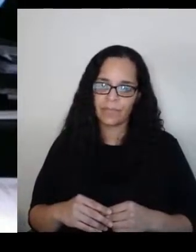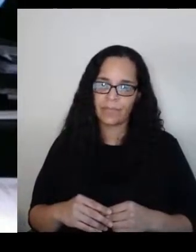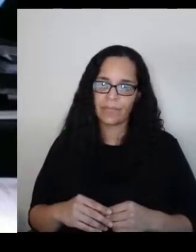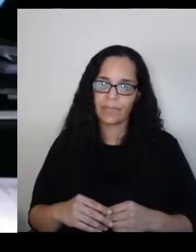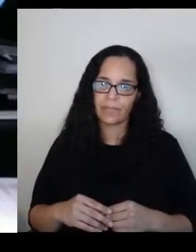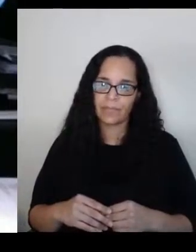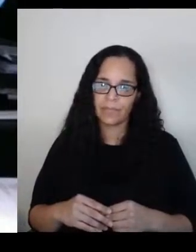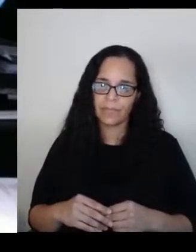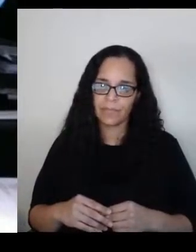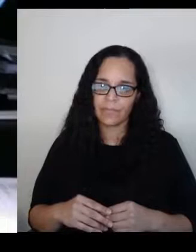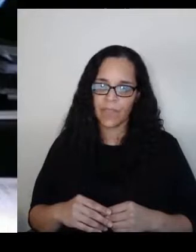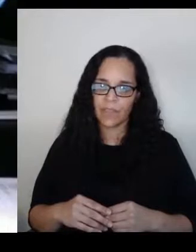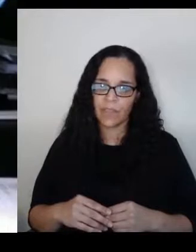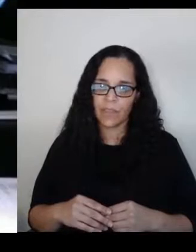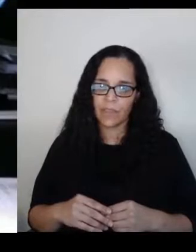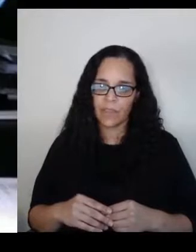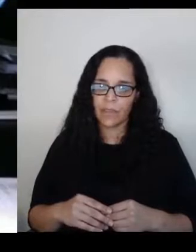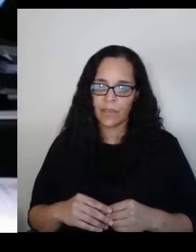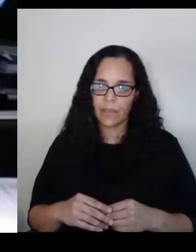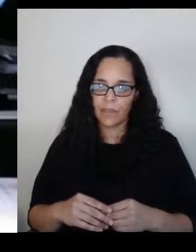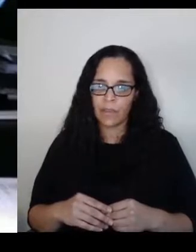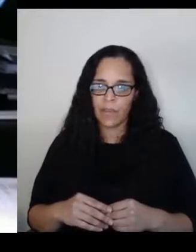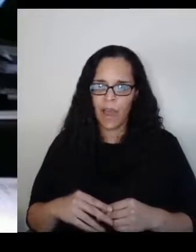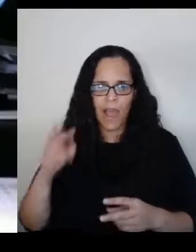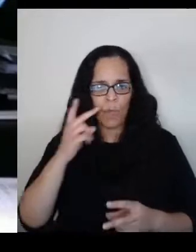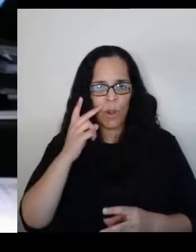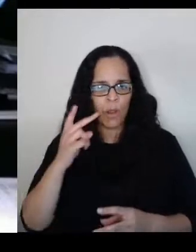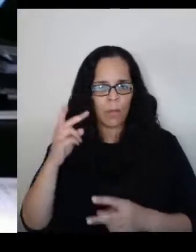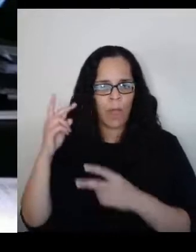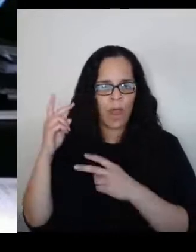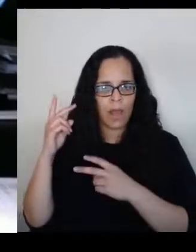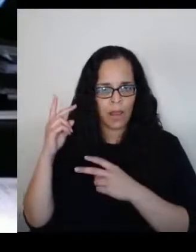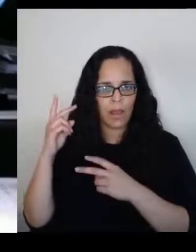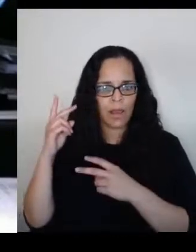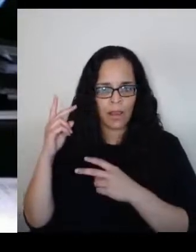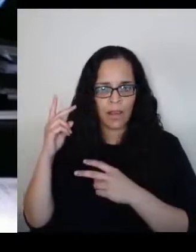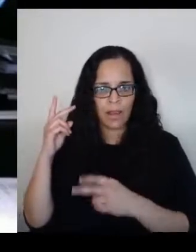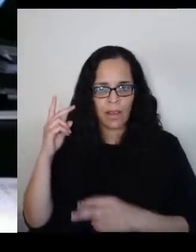And thinking back to the social situations